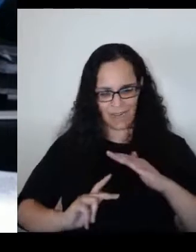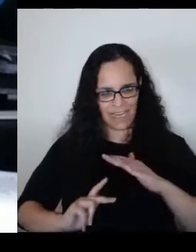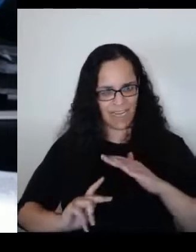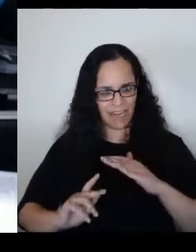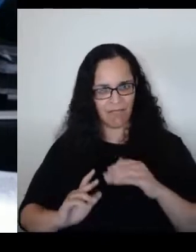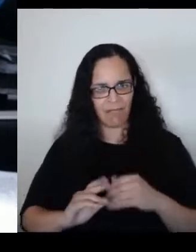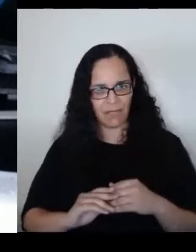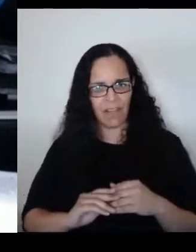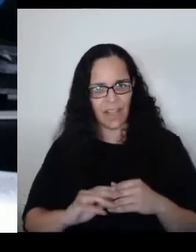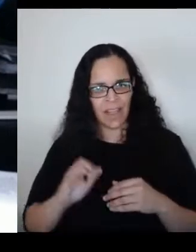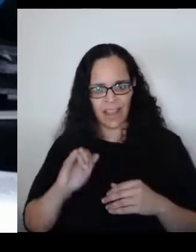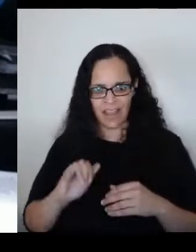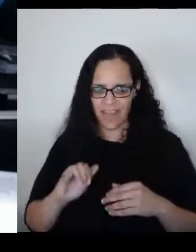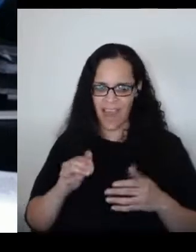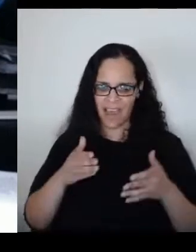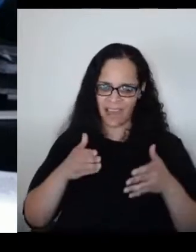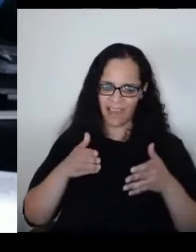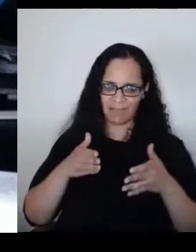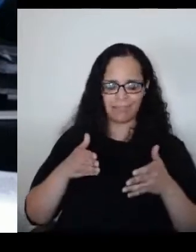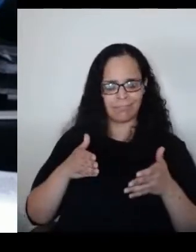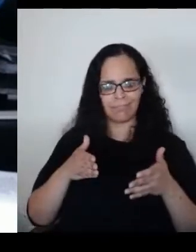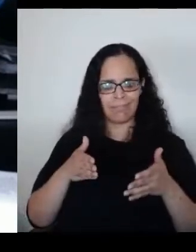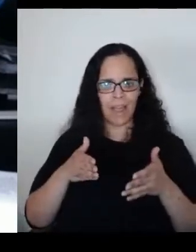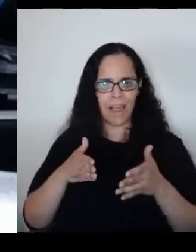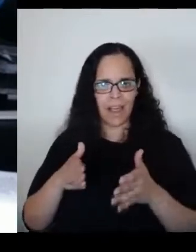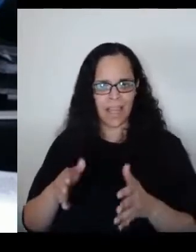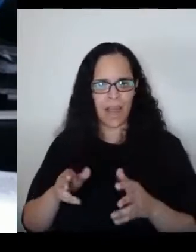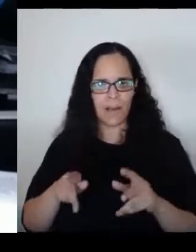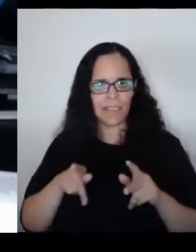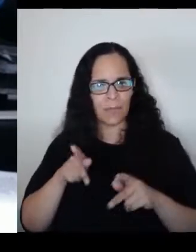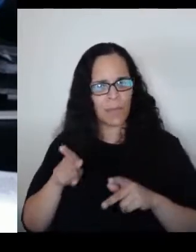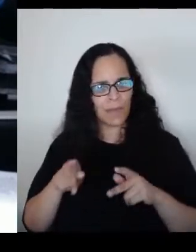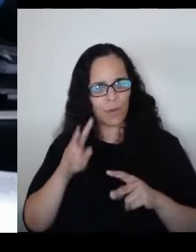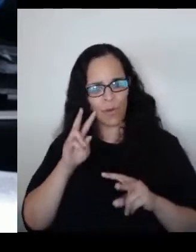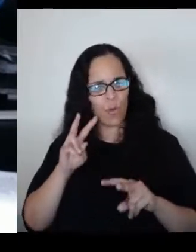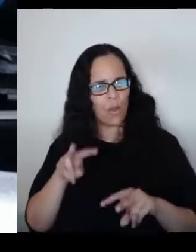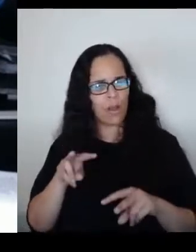that is more easily digested.